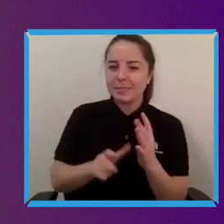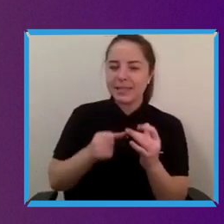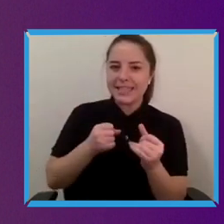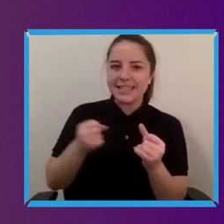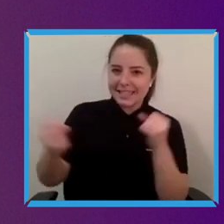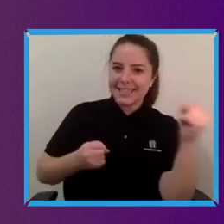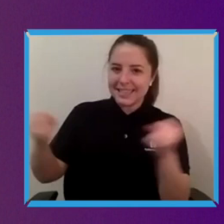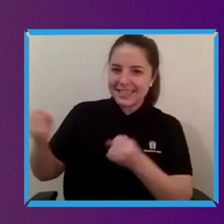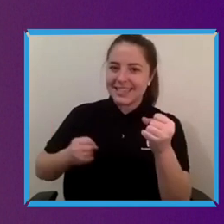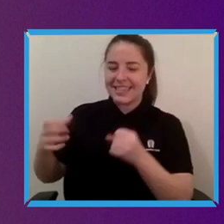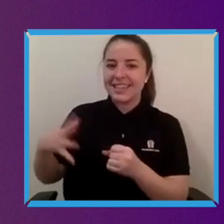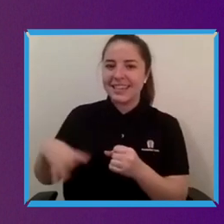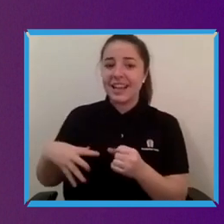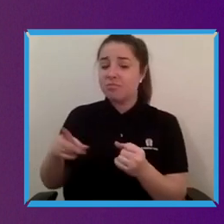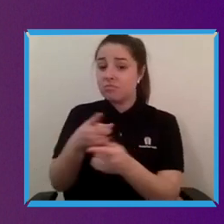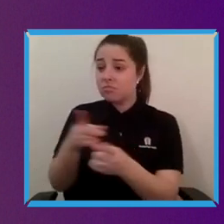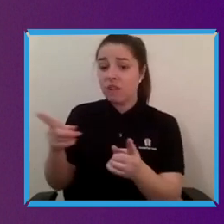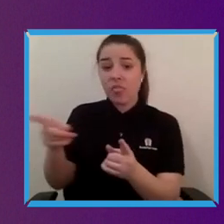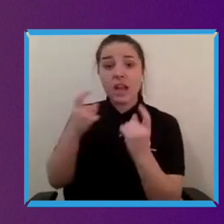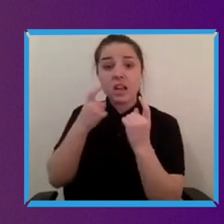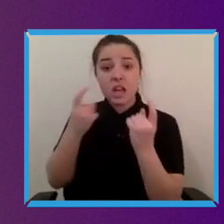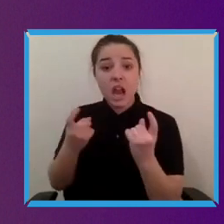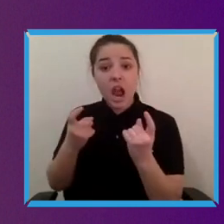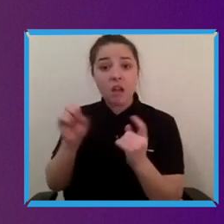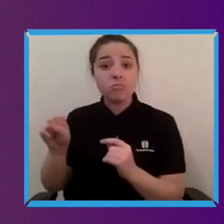you know they care but they don't have that personal experience and